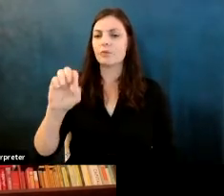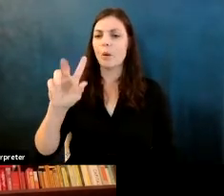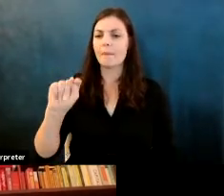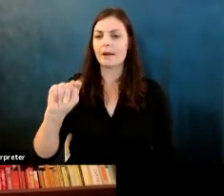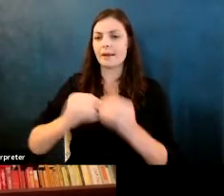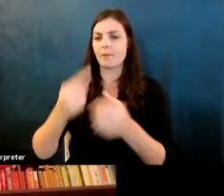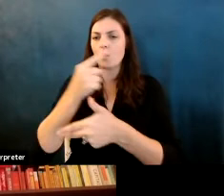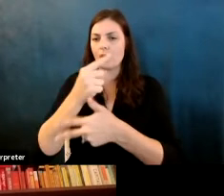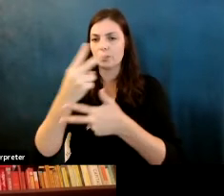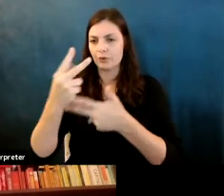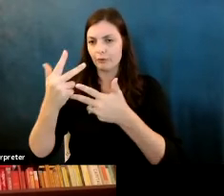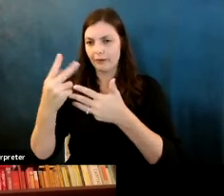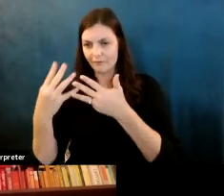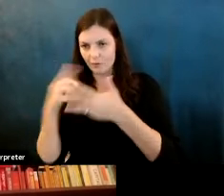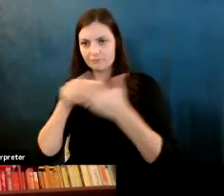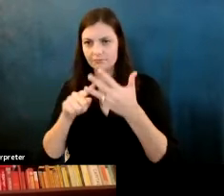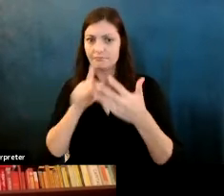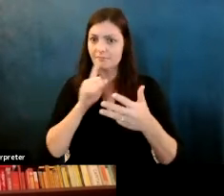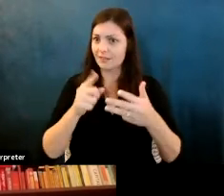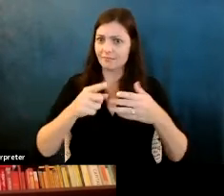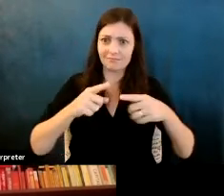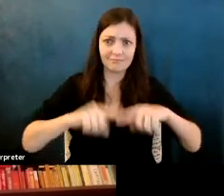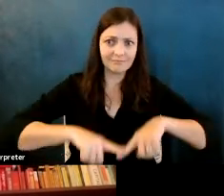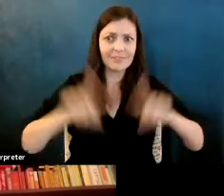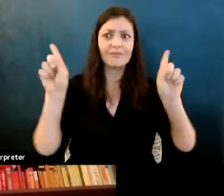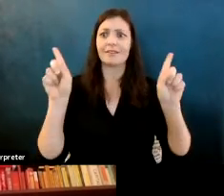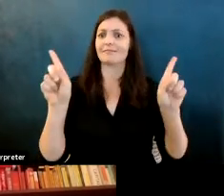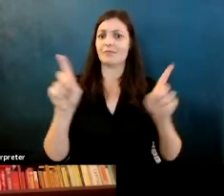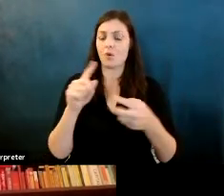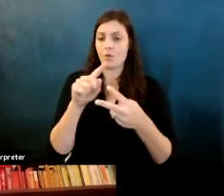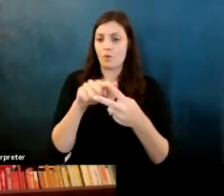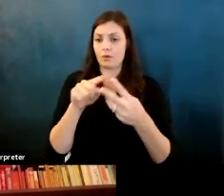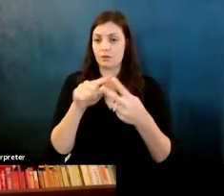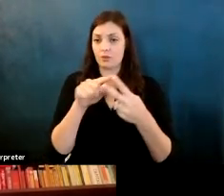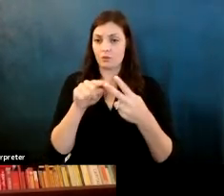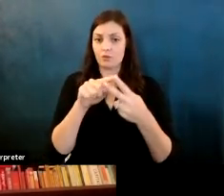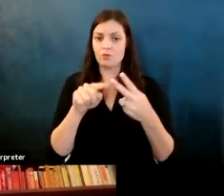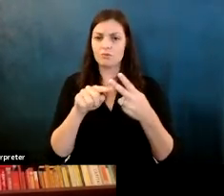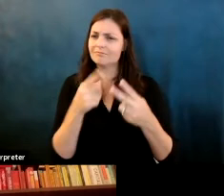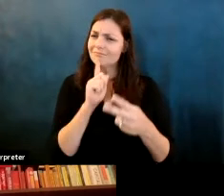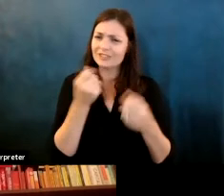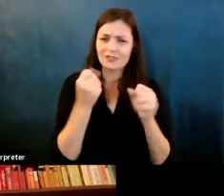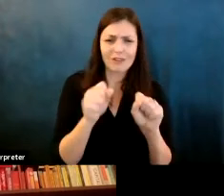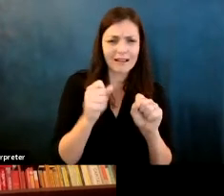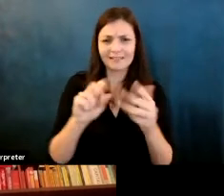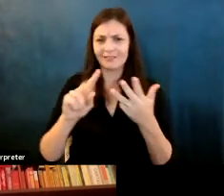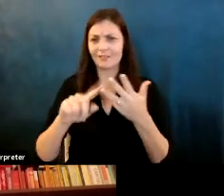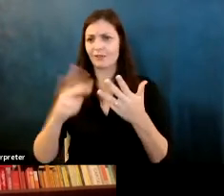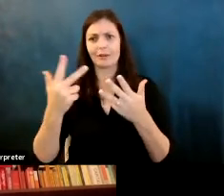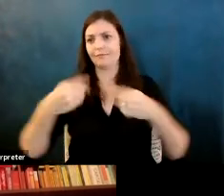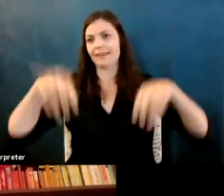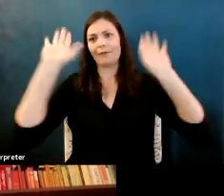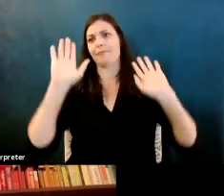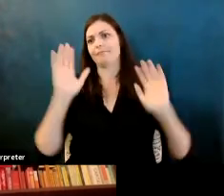Martin Wattenberg: And you can see there's a really wide variety, you know robots here wanting to do they're trying hard robot three is kind of does given up it's like art.